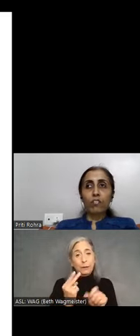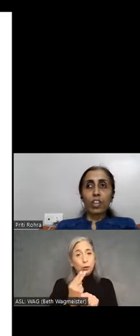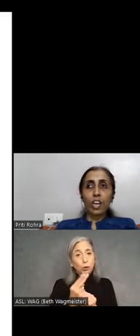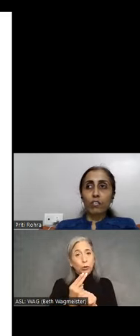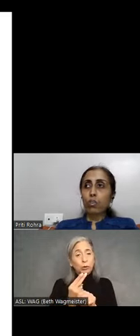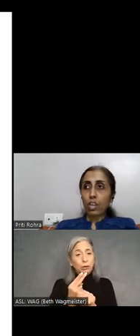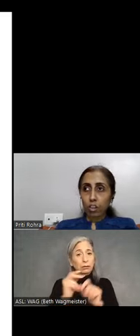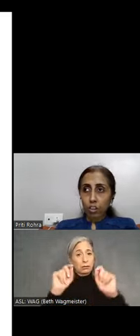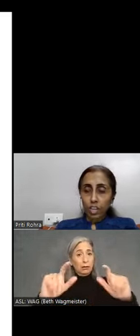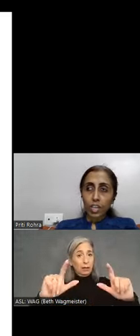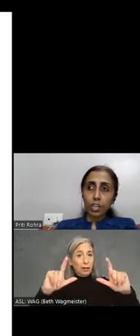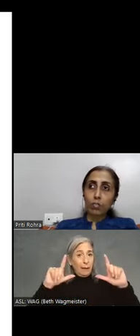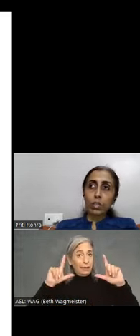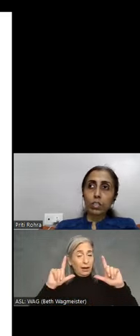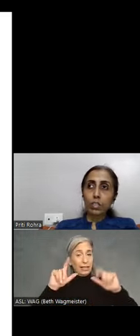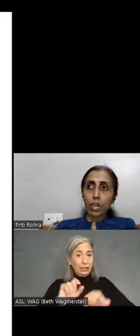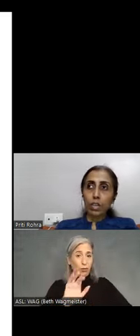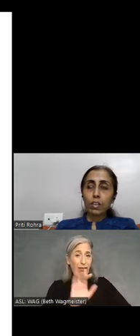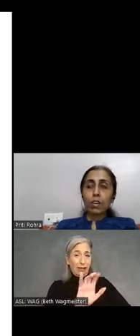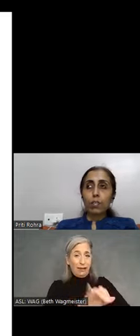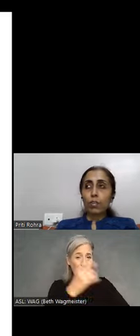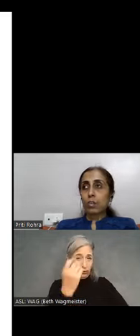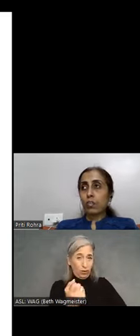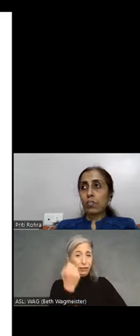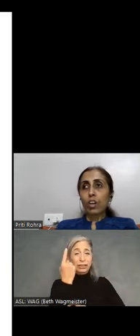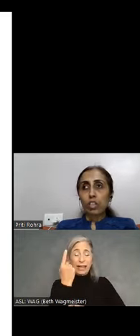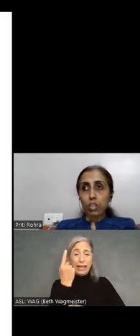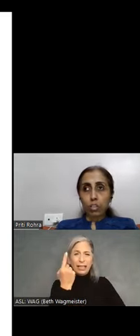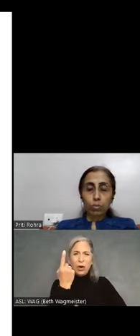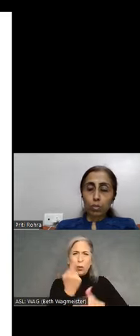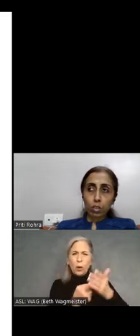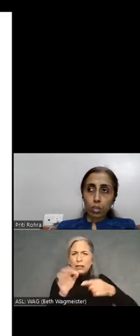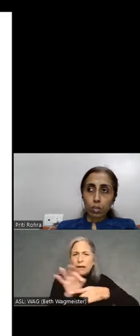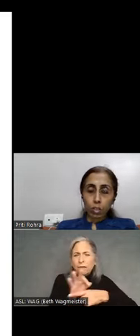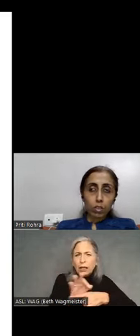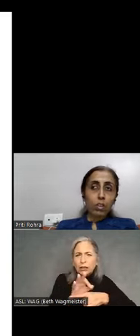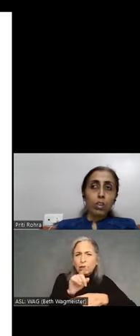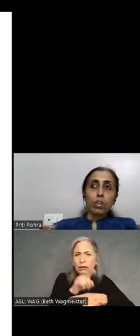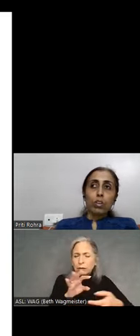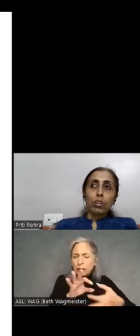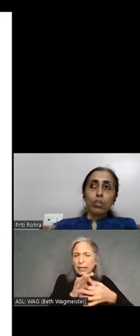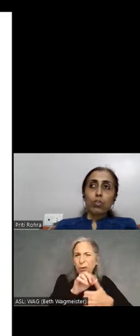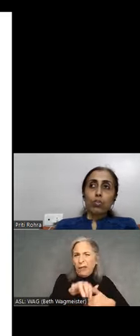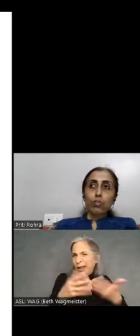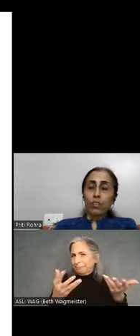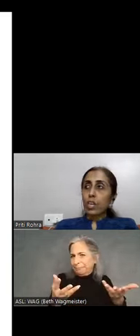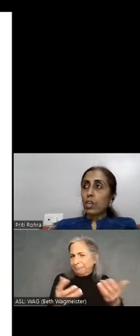will have to click on that to understand what is the function associated with it. So when we are